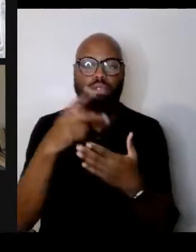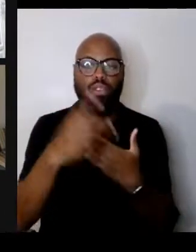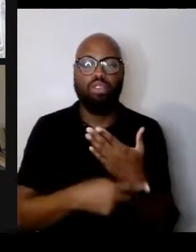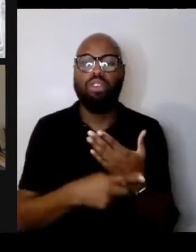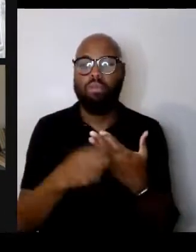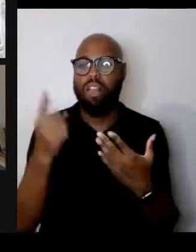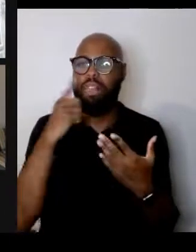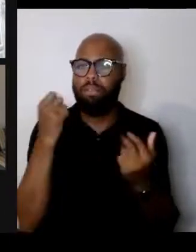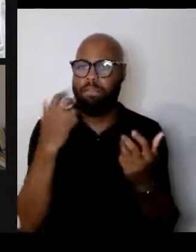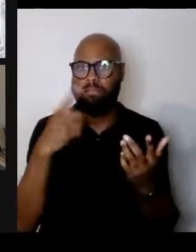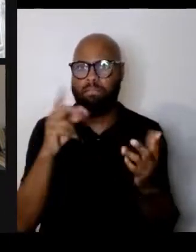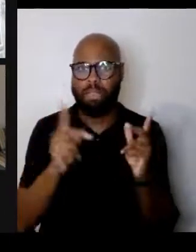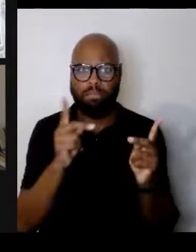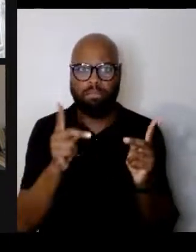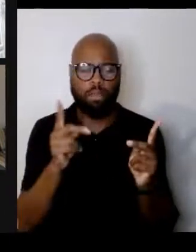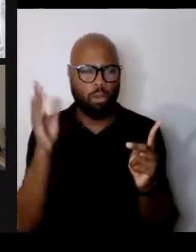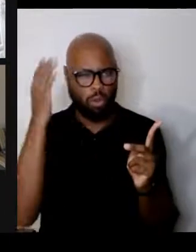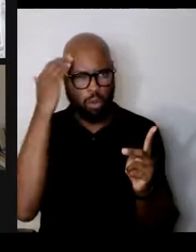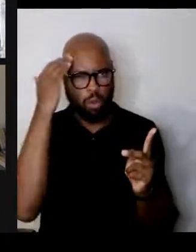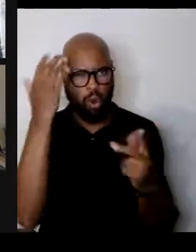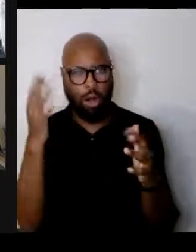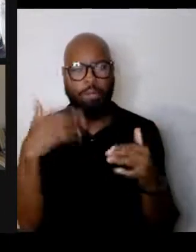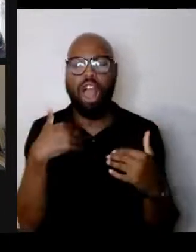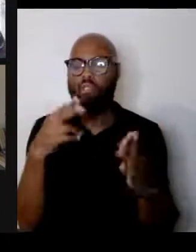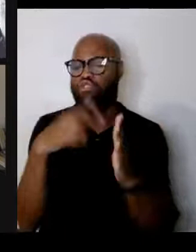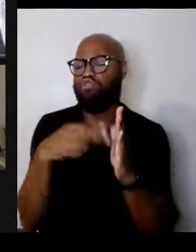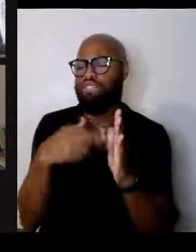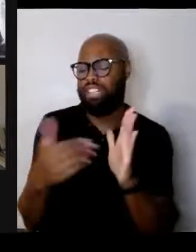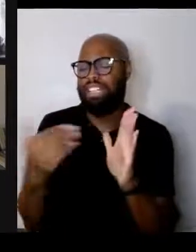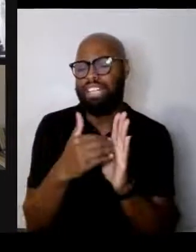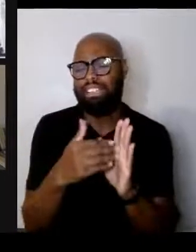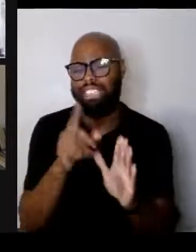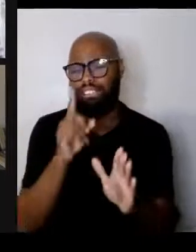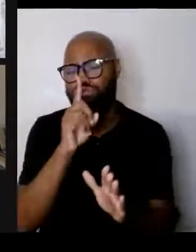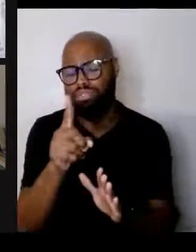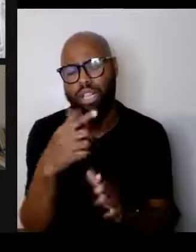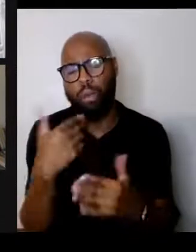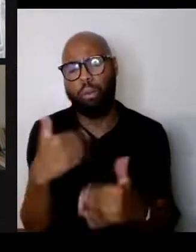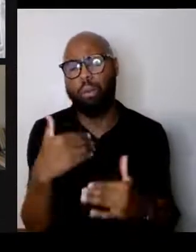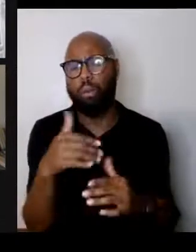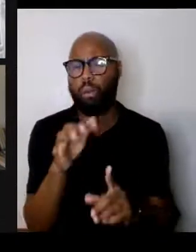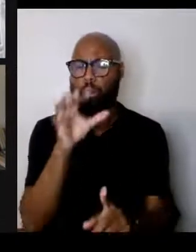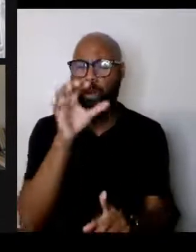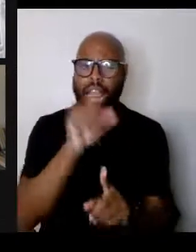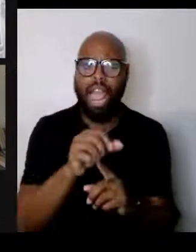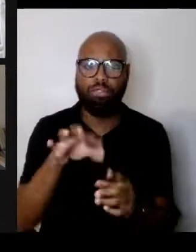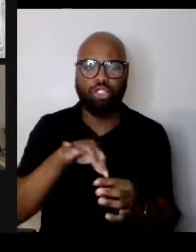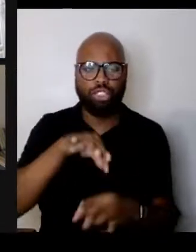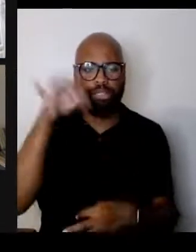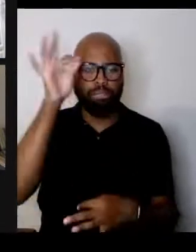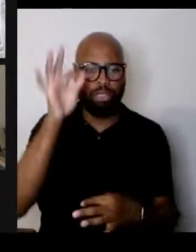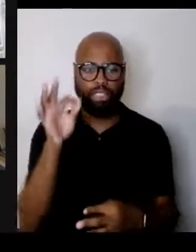but I will read it nonetheless because it really captures the spirit of what we are hoping to address here